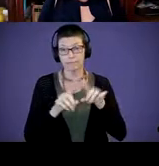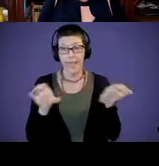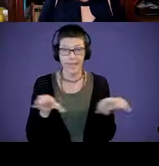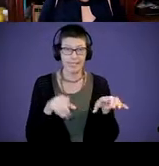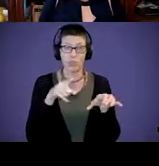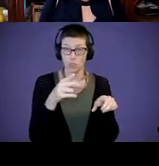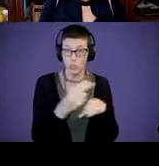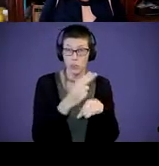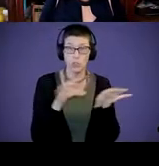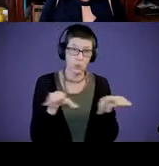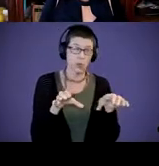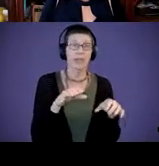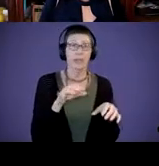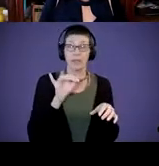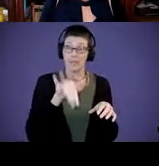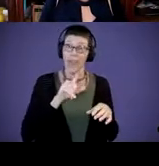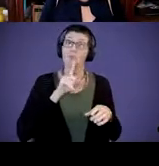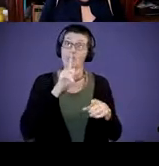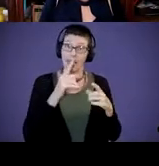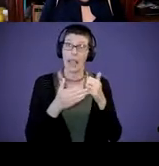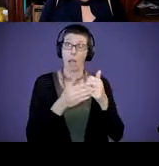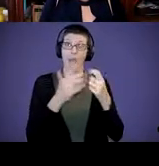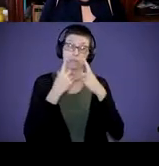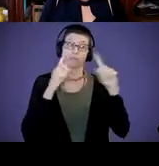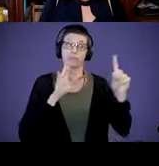are actually accomplishing the goals that you want in your child's development.